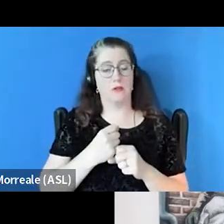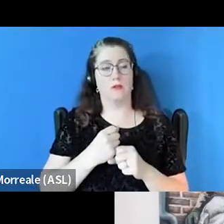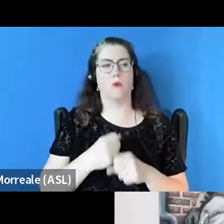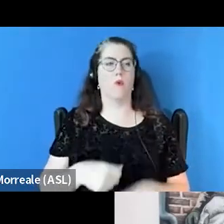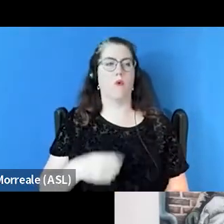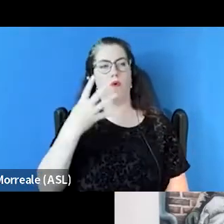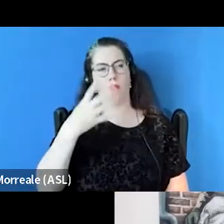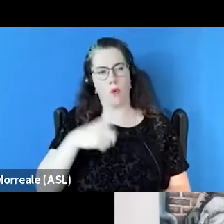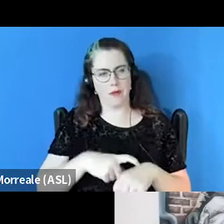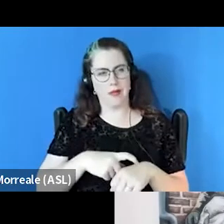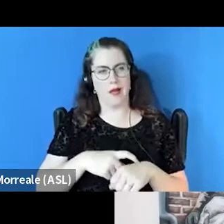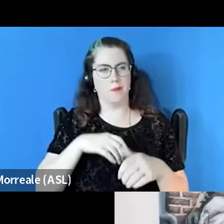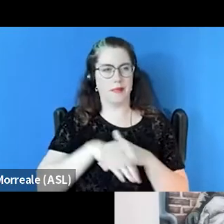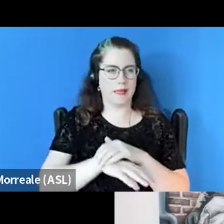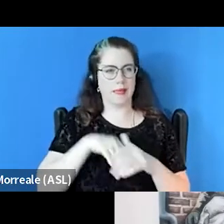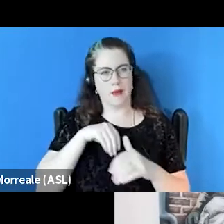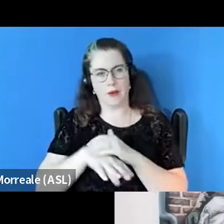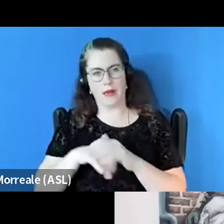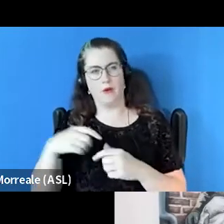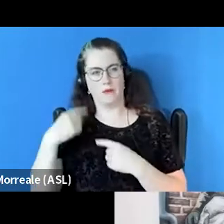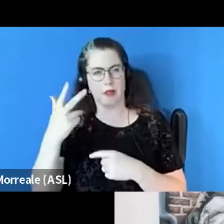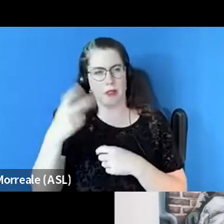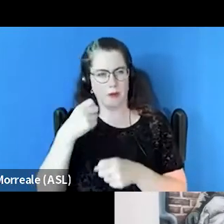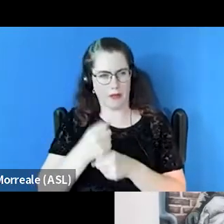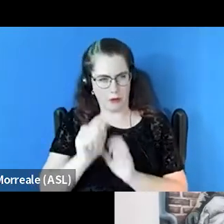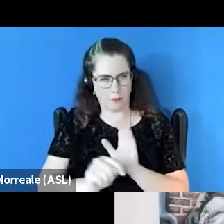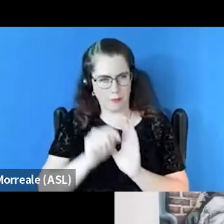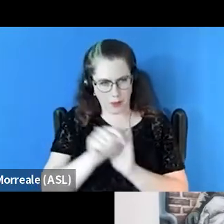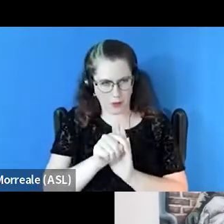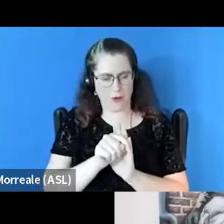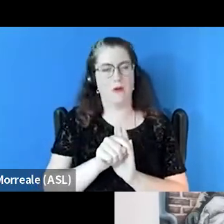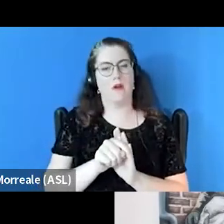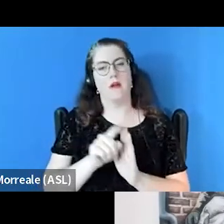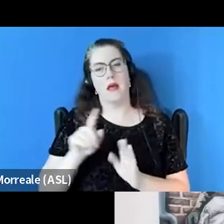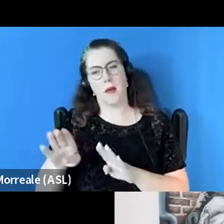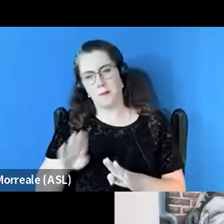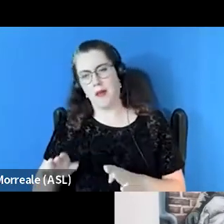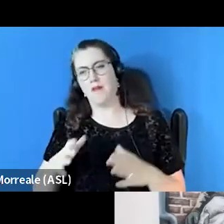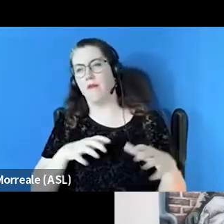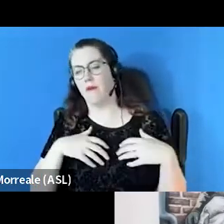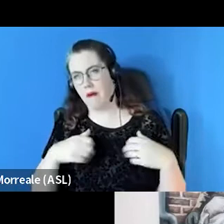over three year period and an underlying mental health or behavioral health or actually a physical health issue,